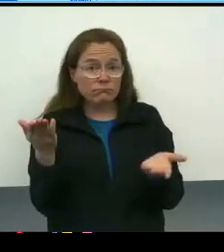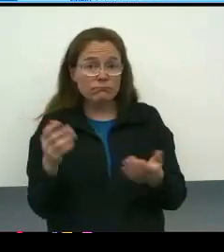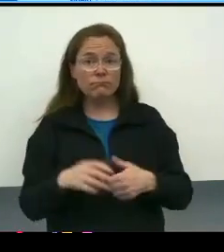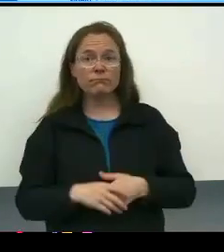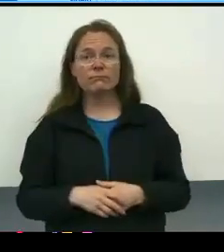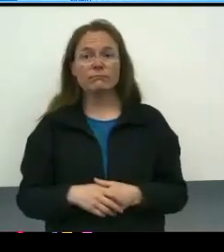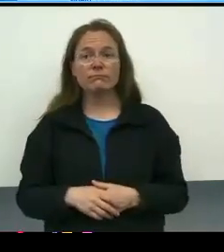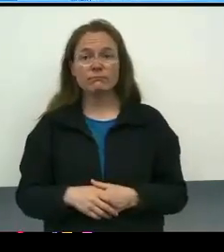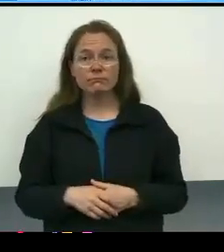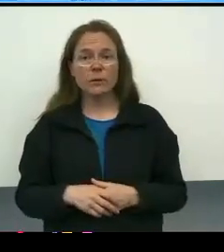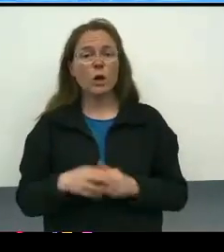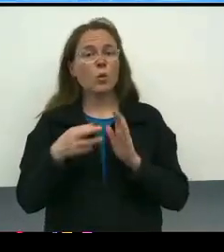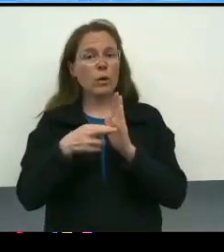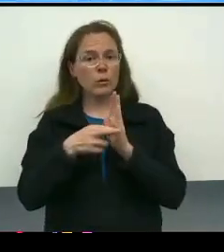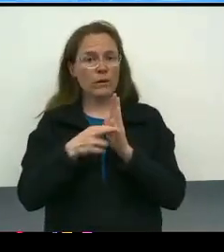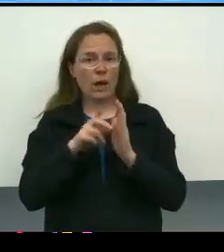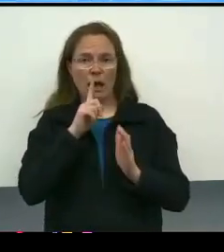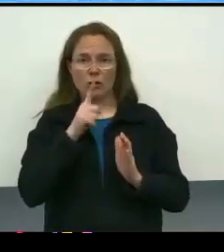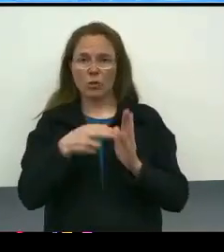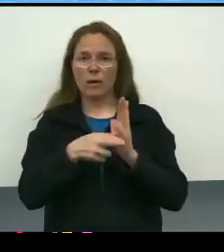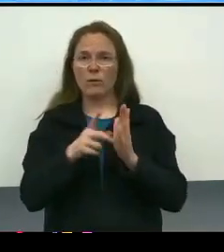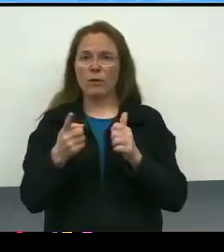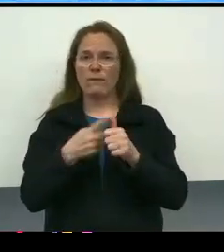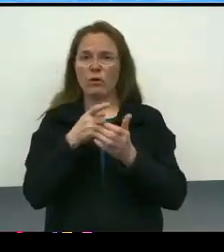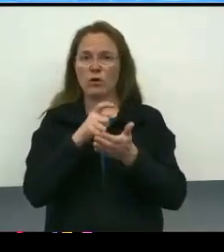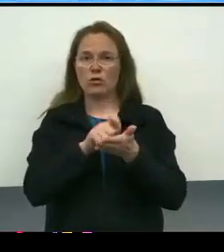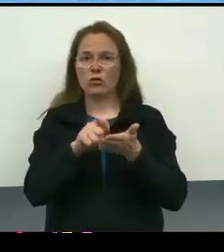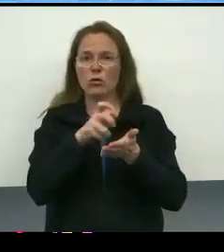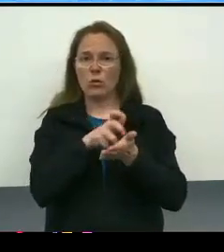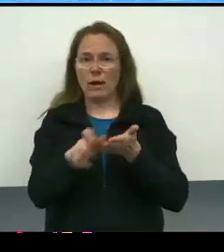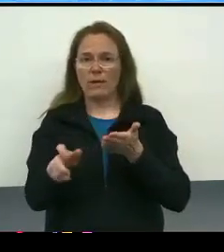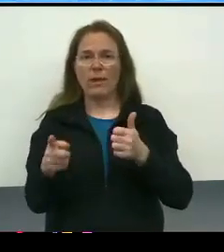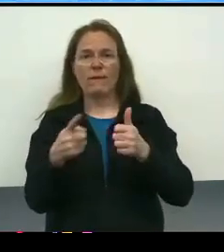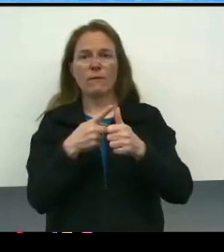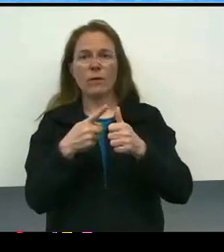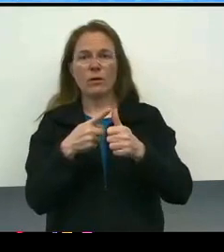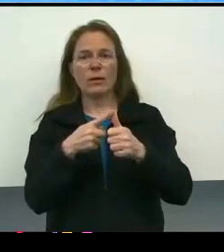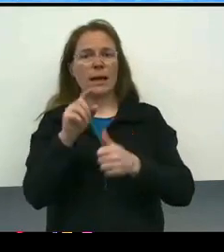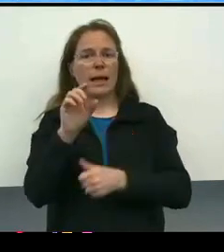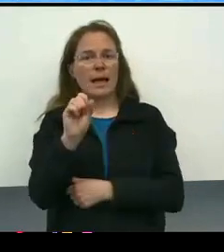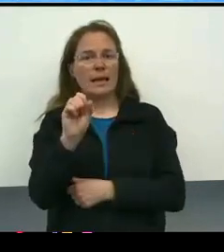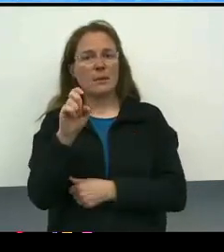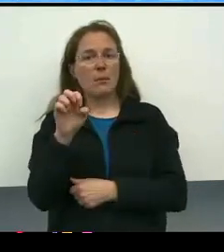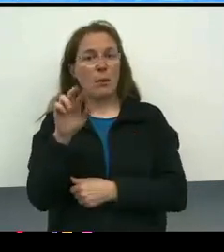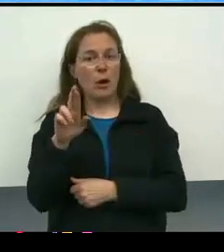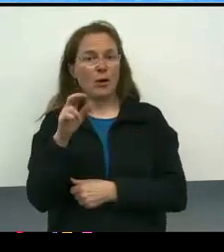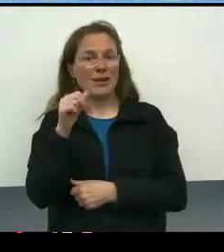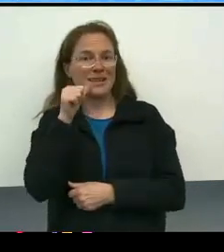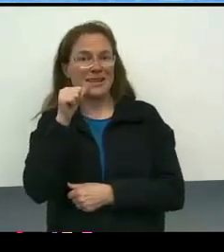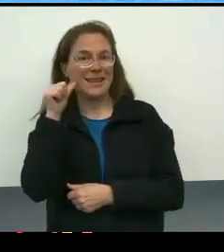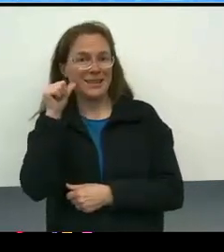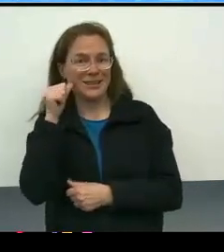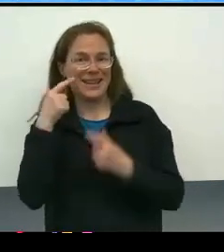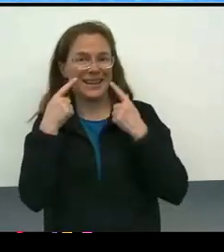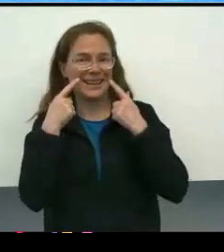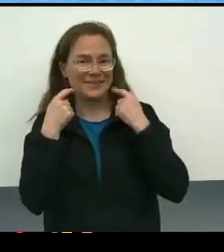We actually reviewed the first draft, that was the very first SBAR brought forward to our meeting yesterday, as a matter of fact,